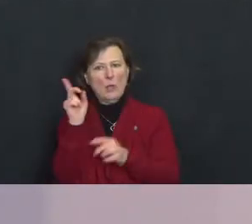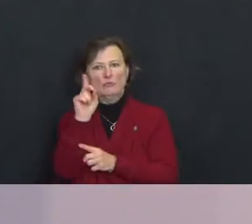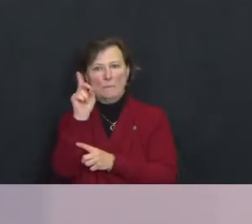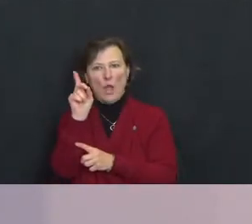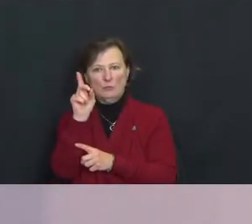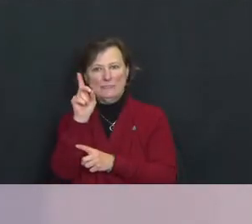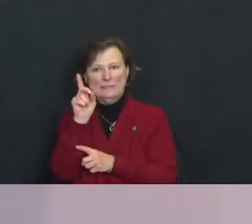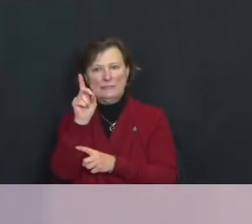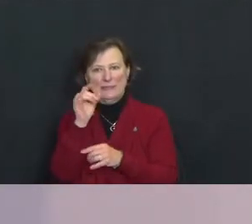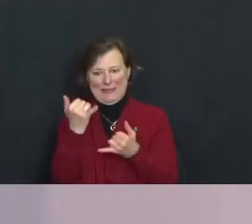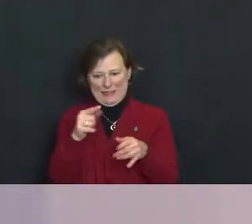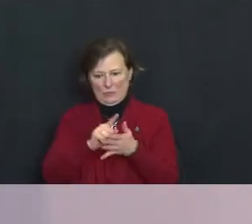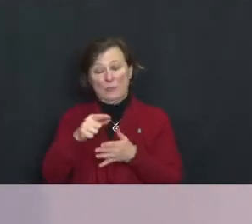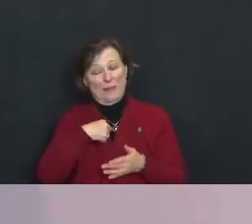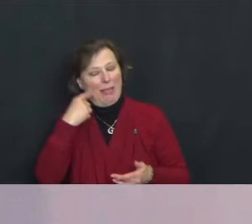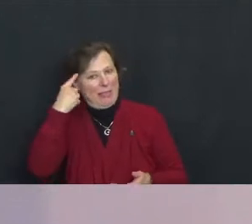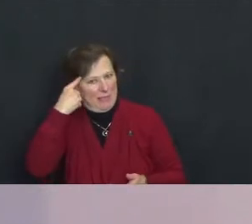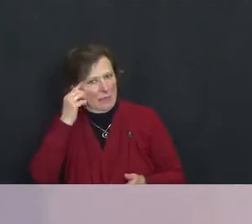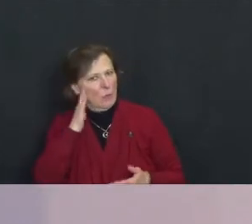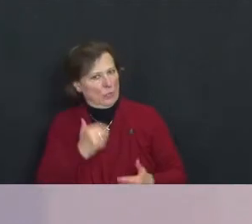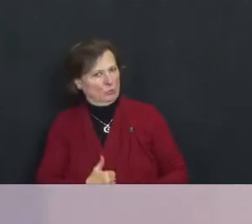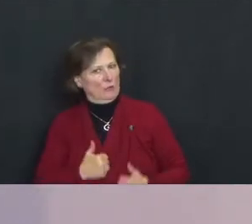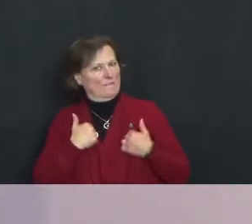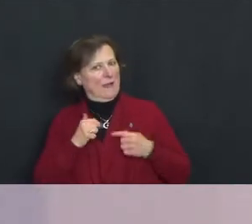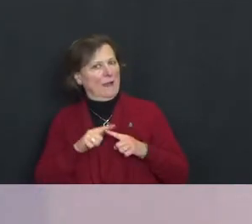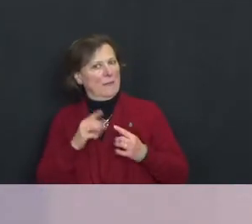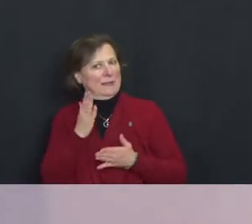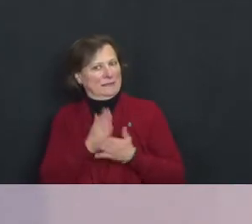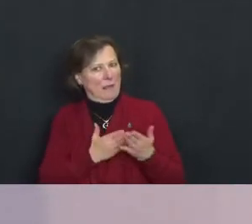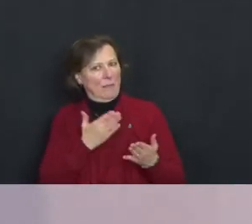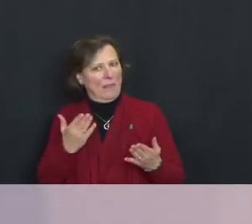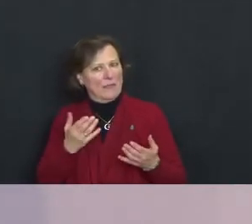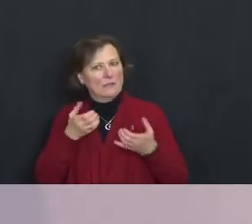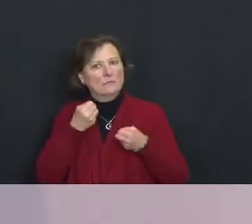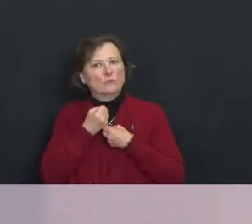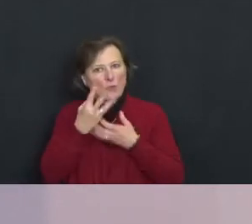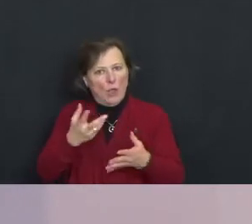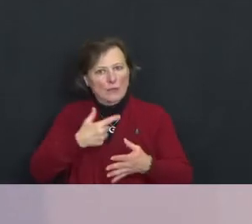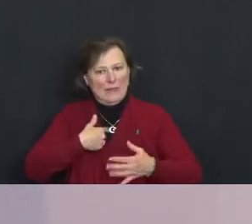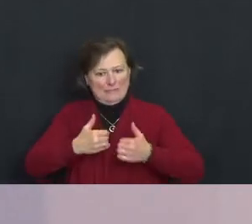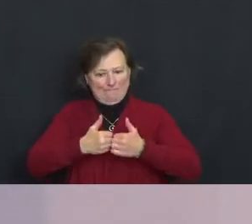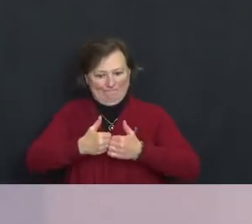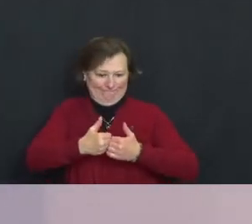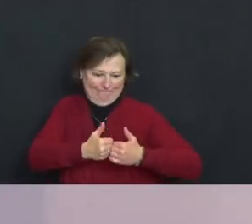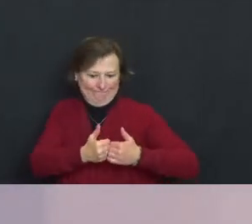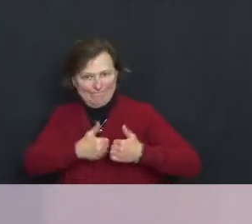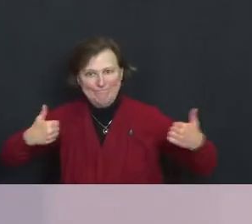I think we'll survive but there are some forces pulling us apart